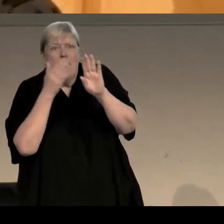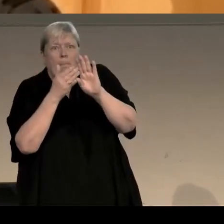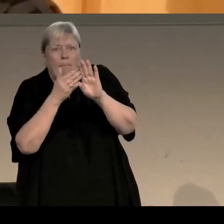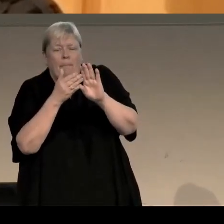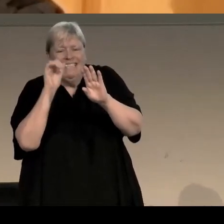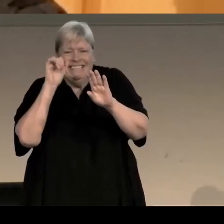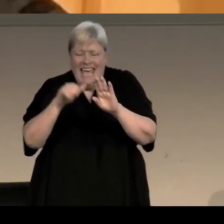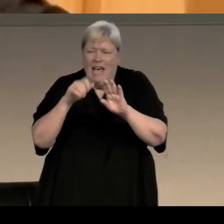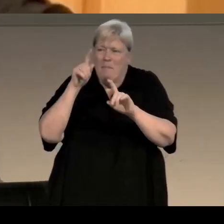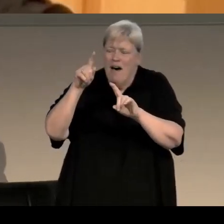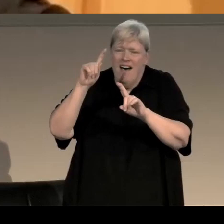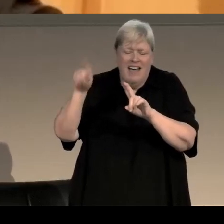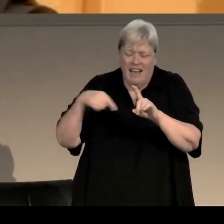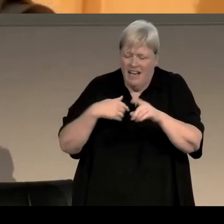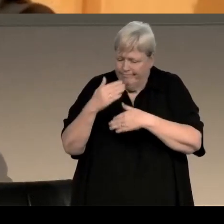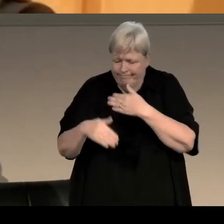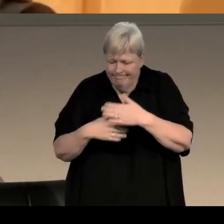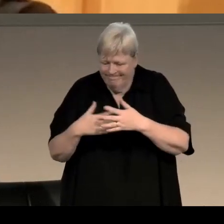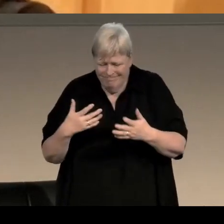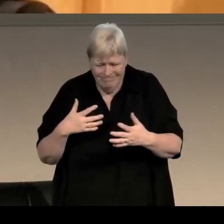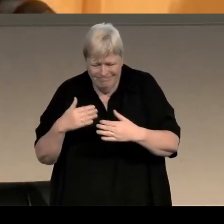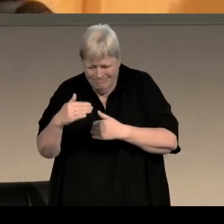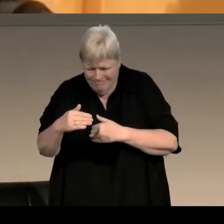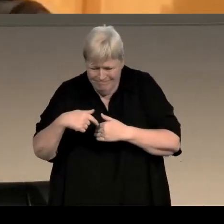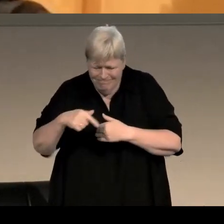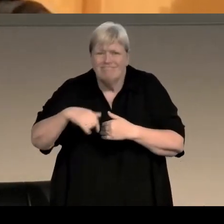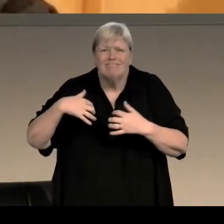but it was just completely elusive, I couldn't find my way there.